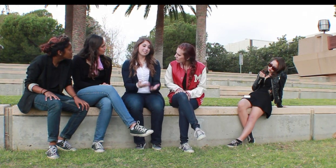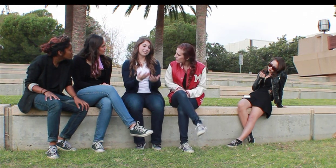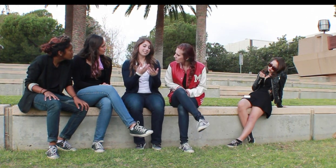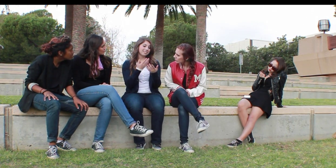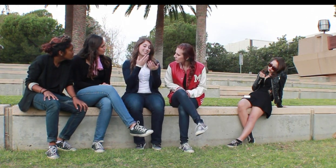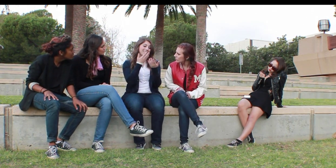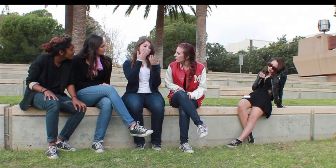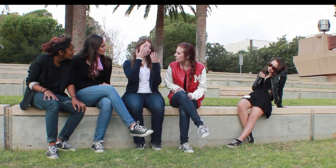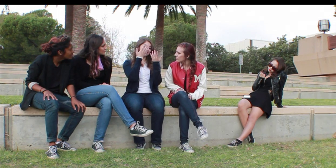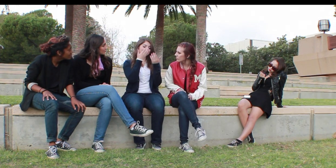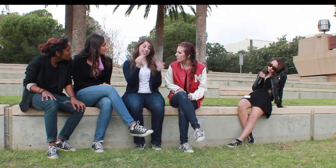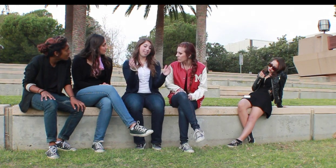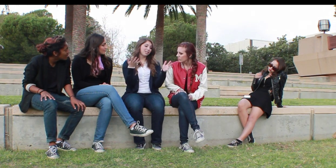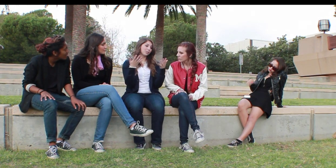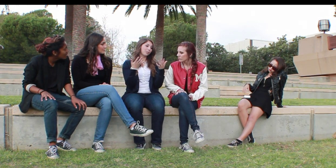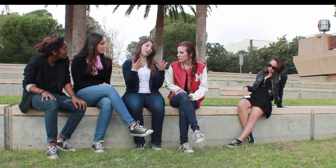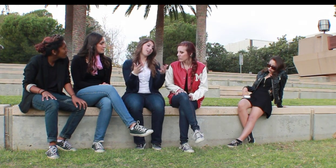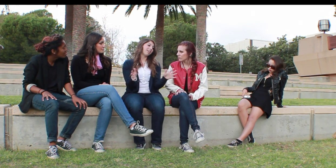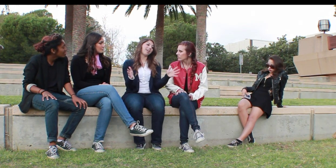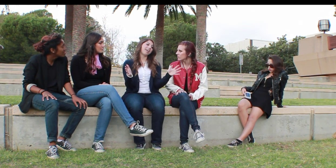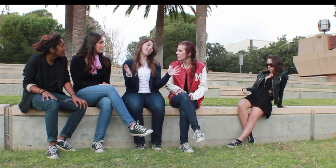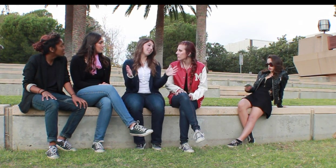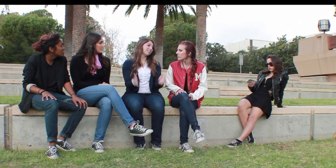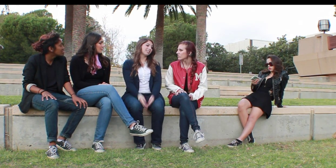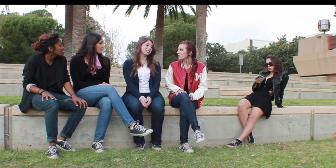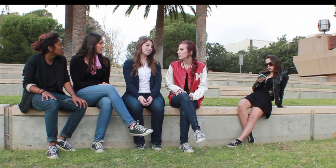Sandy: It got colder, that where it ends